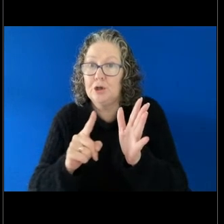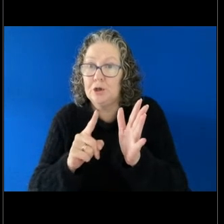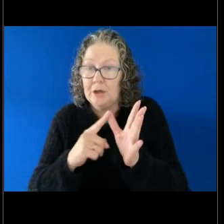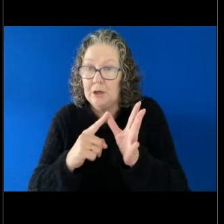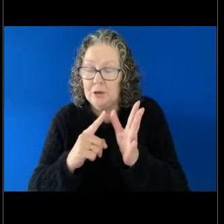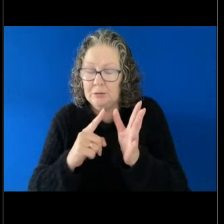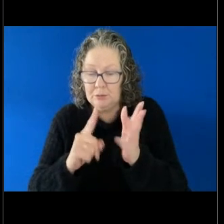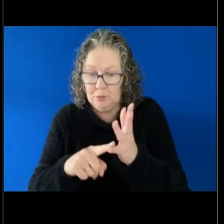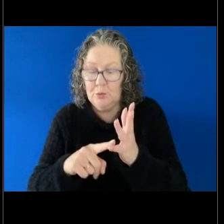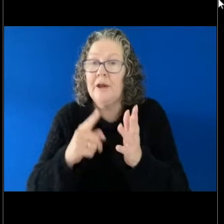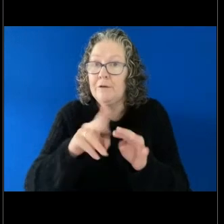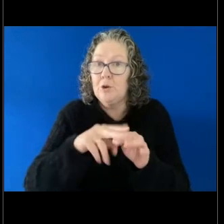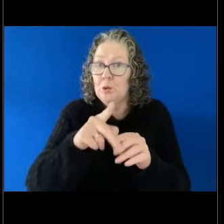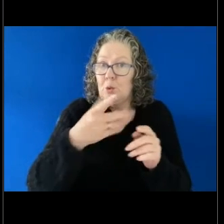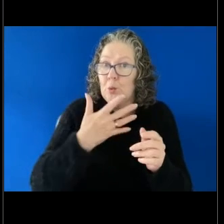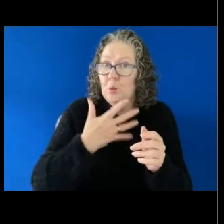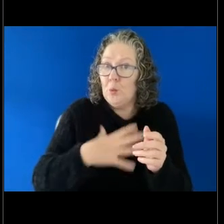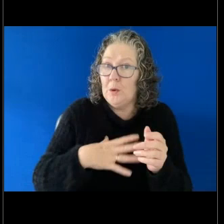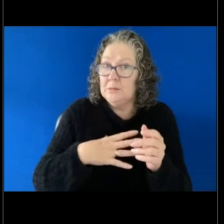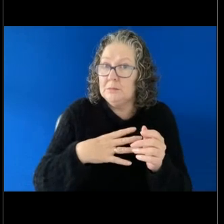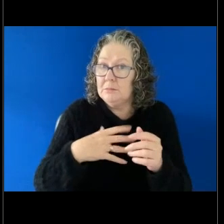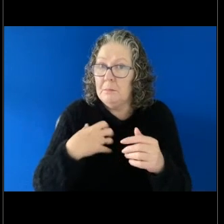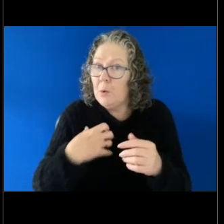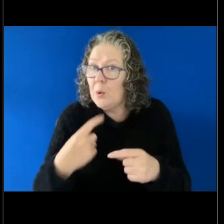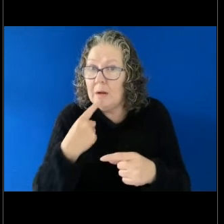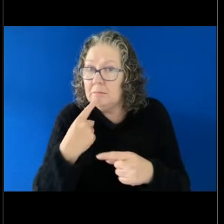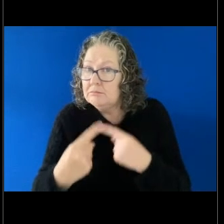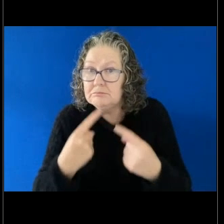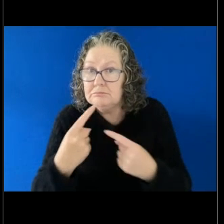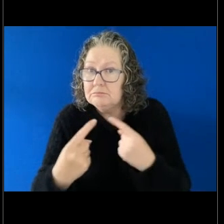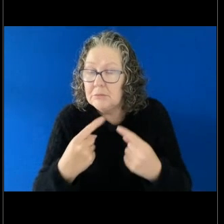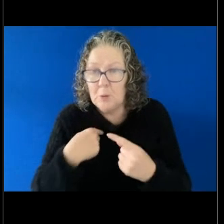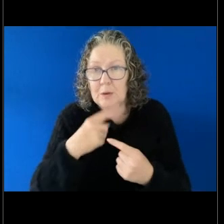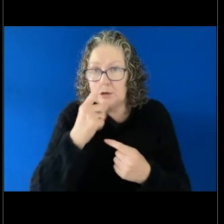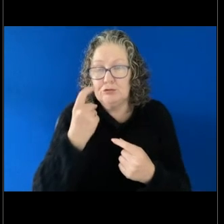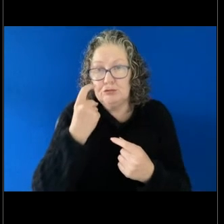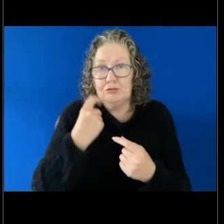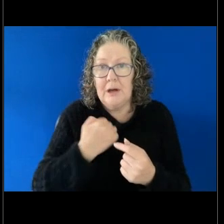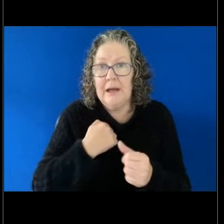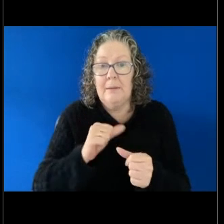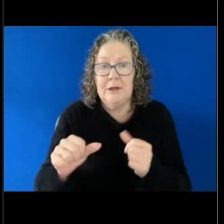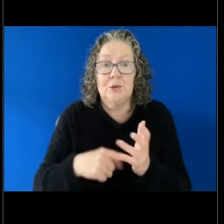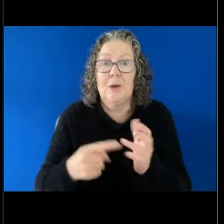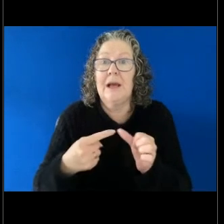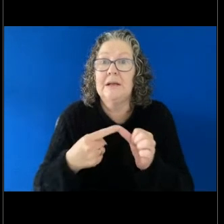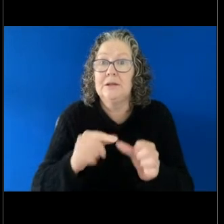to that wasn't answered today and we can try our best to answer those or you can always book in